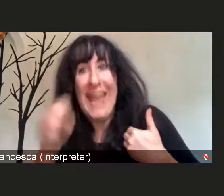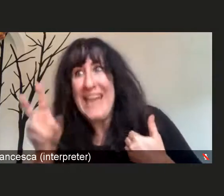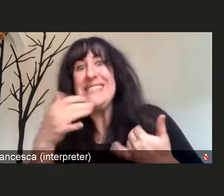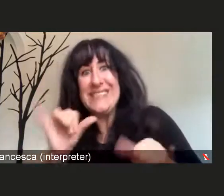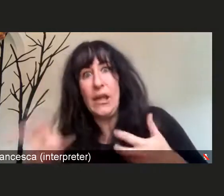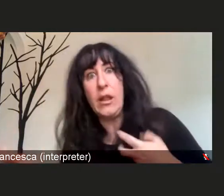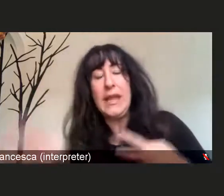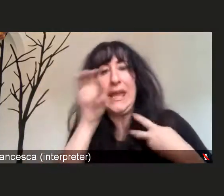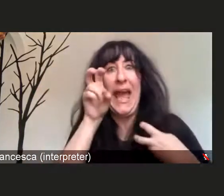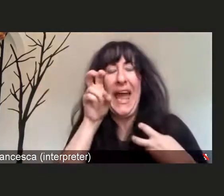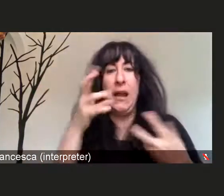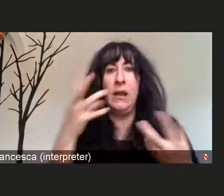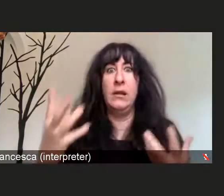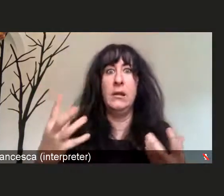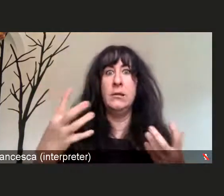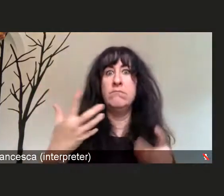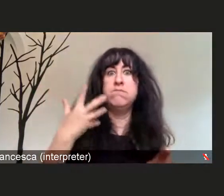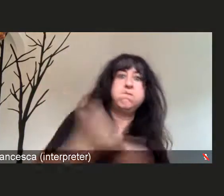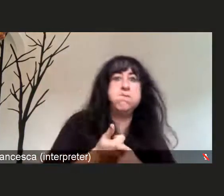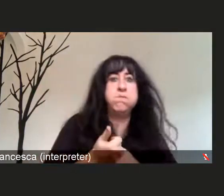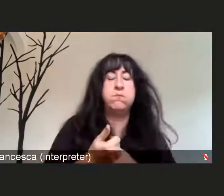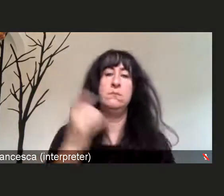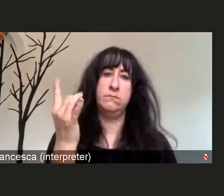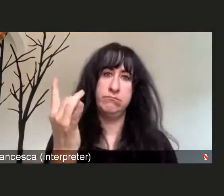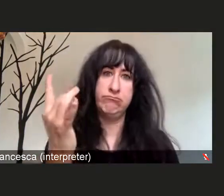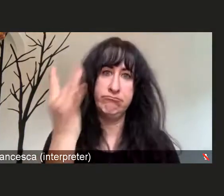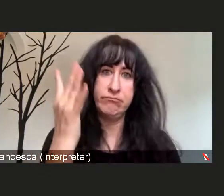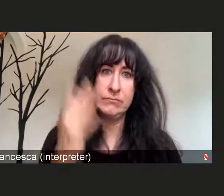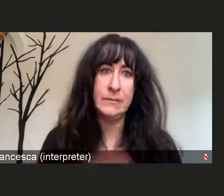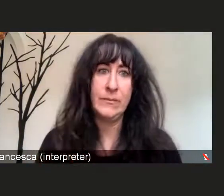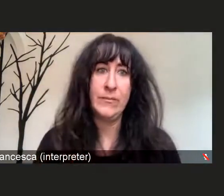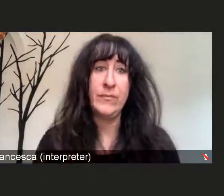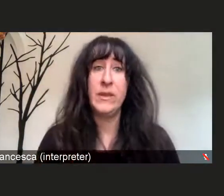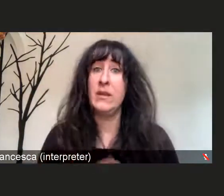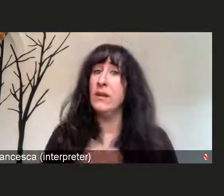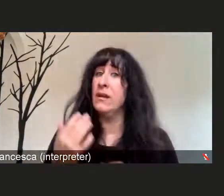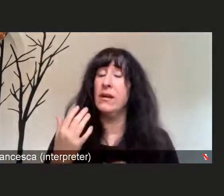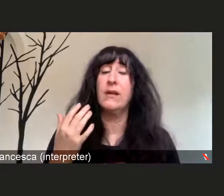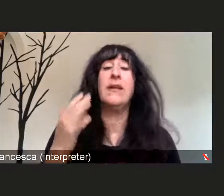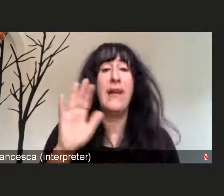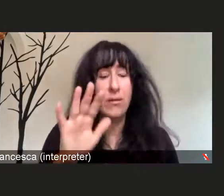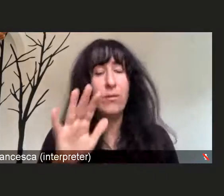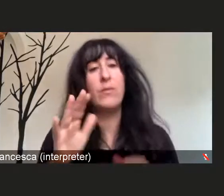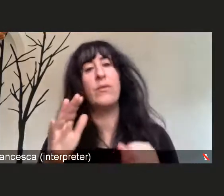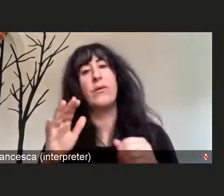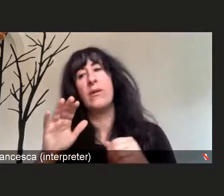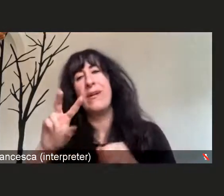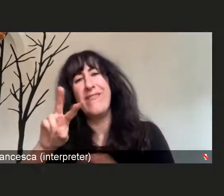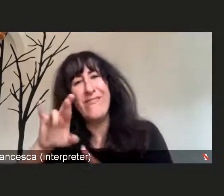or changing themselves over time is not new. For most of us that get the flu vaccine,